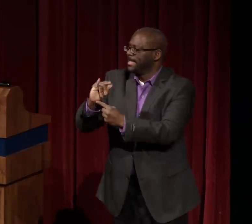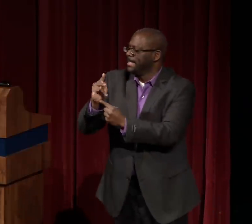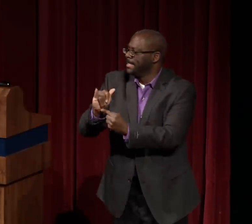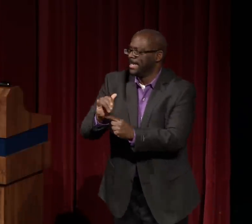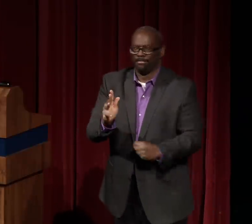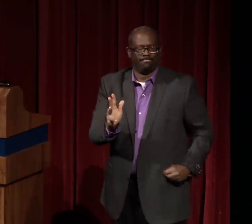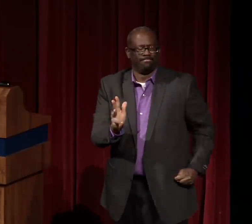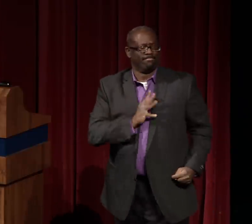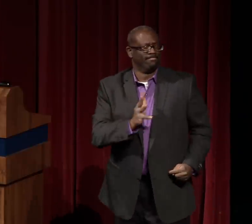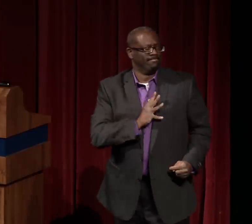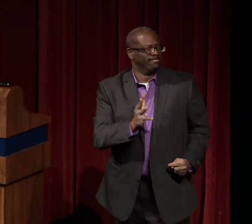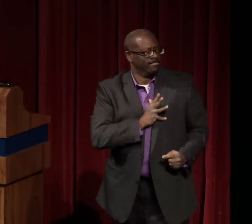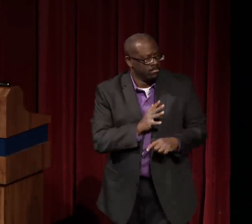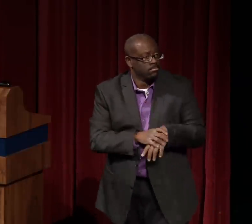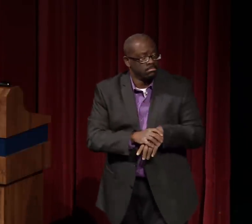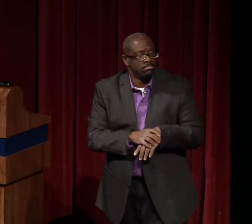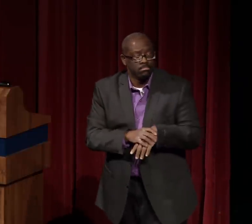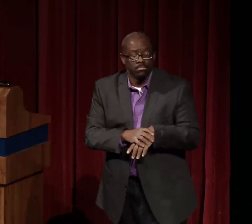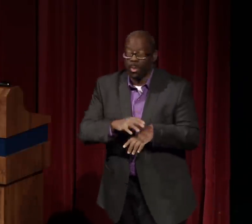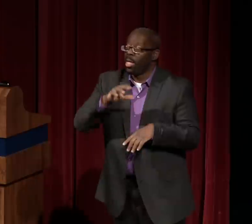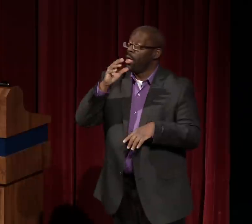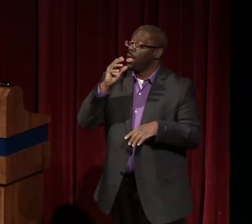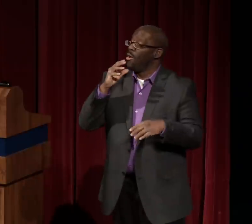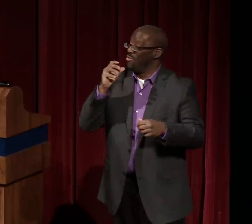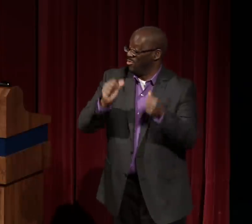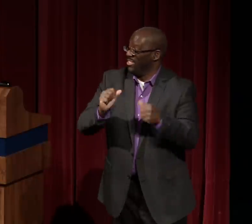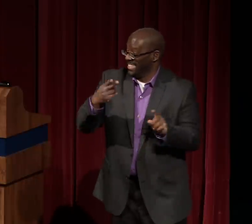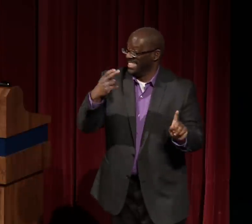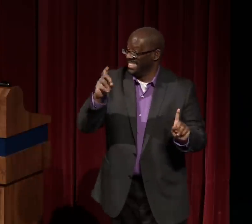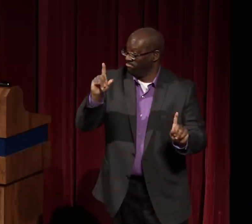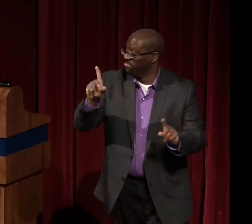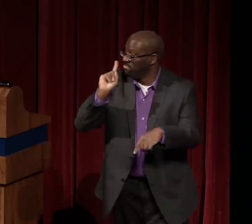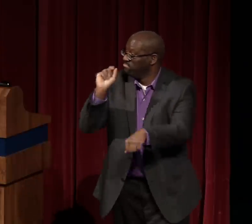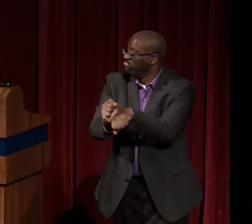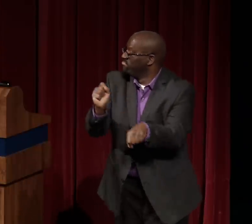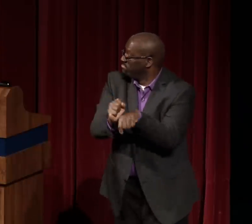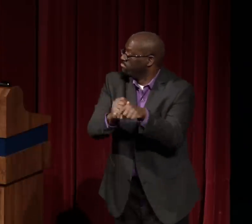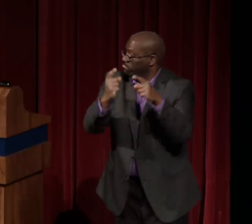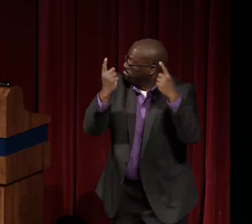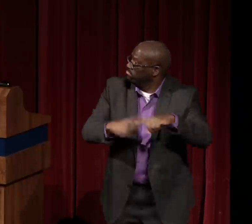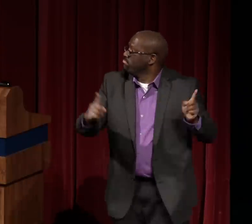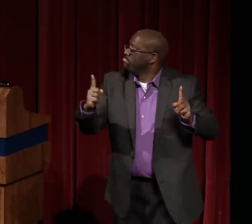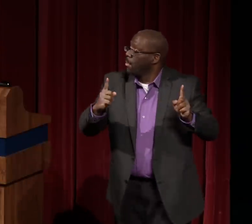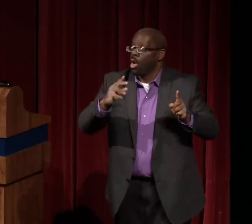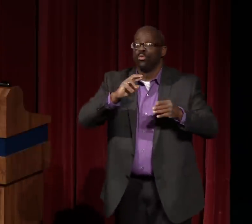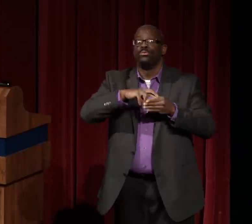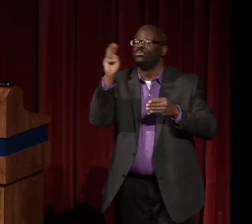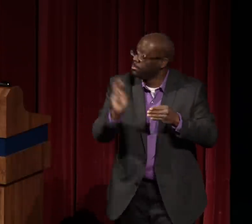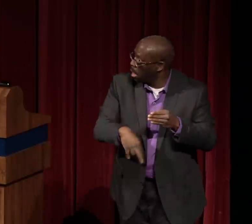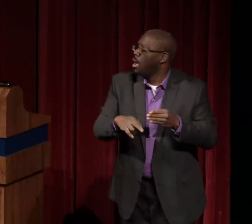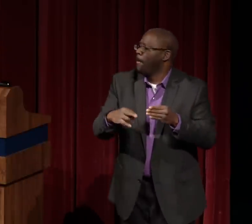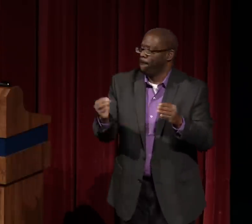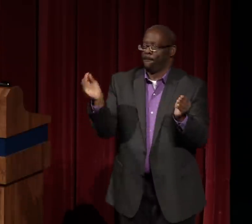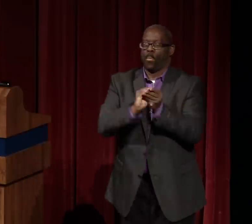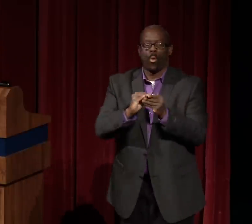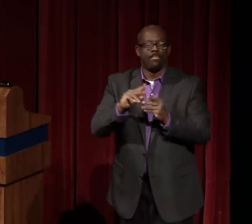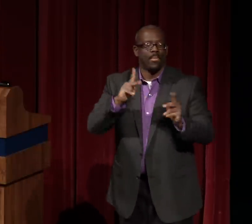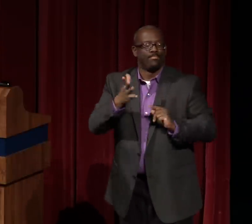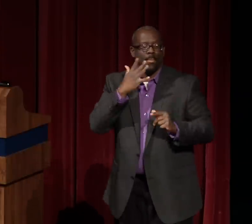He was able to proceed with dignity and fine character. And he actually was able to accomplish that.